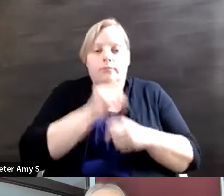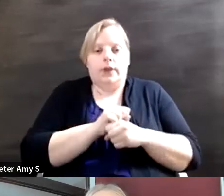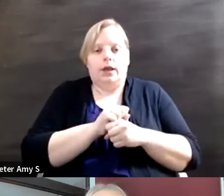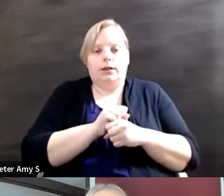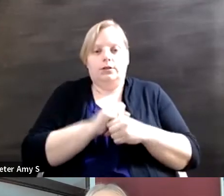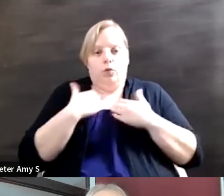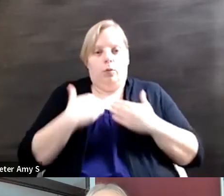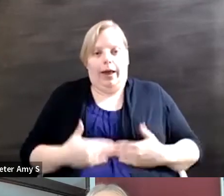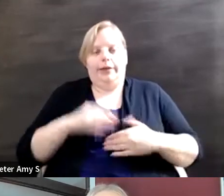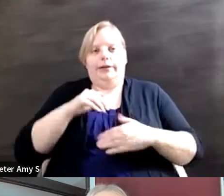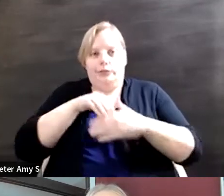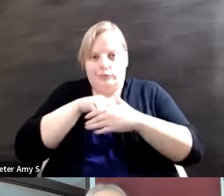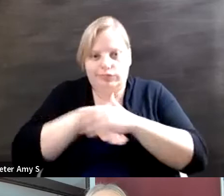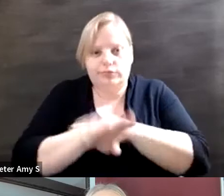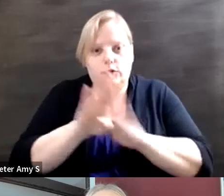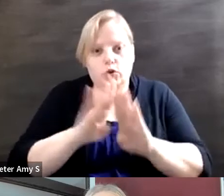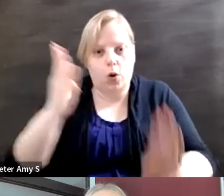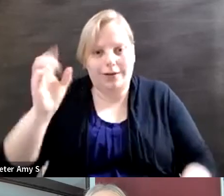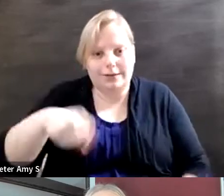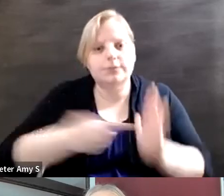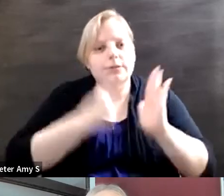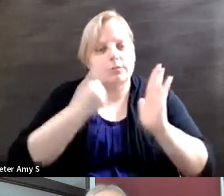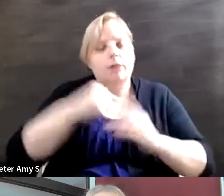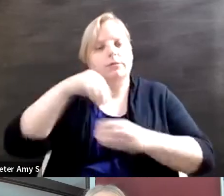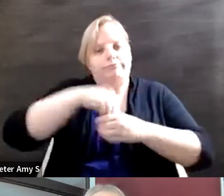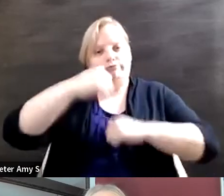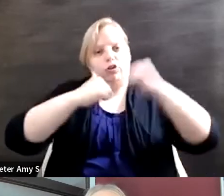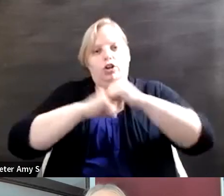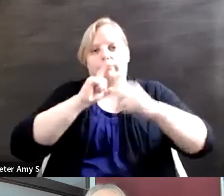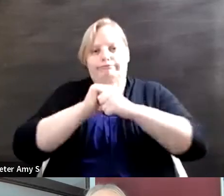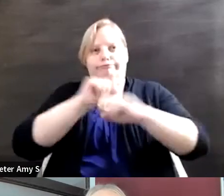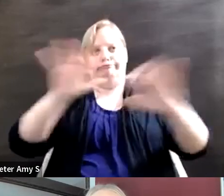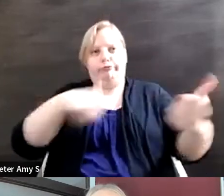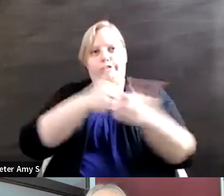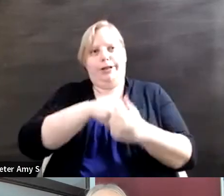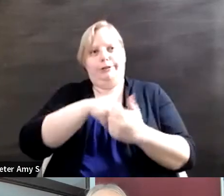sometimes it's purely infrastructural challenges where it's not accessible--but it's also the